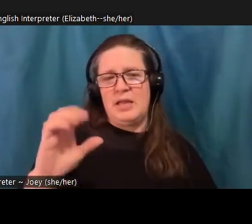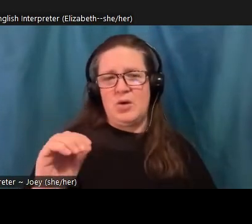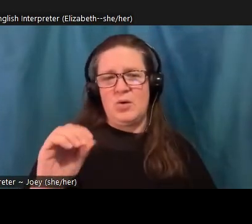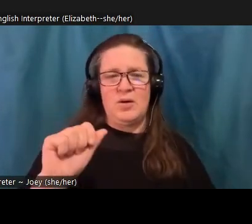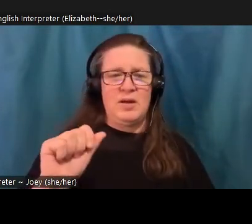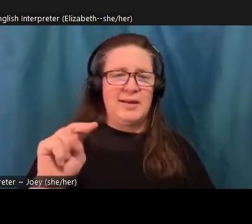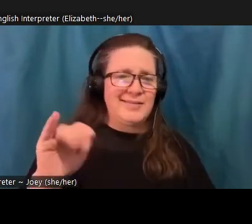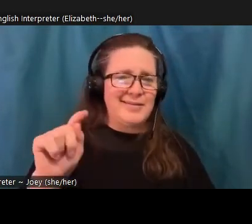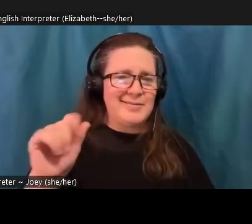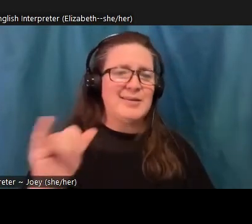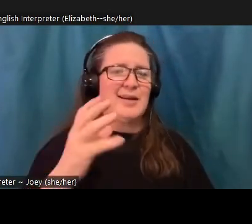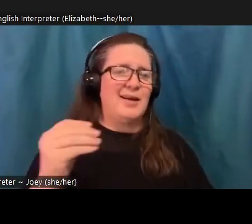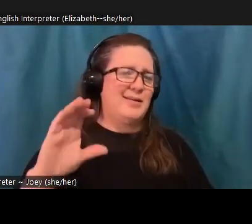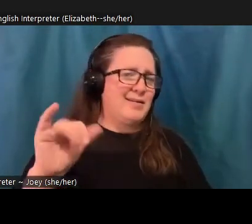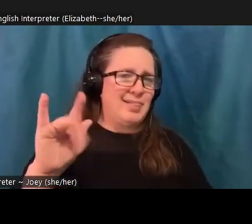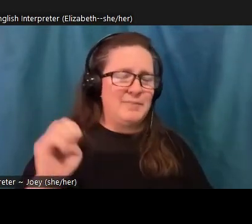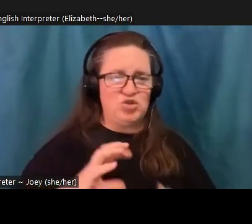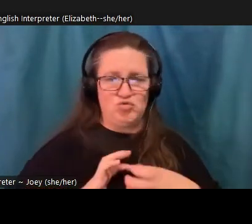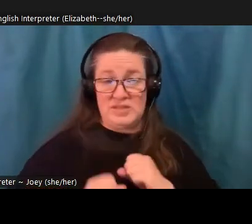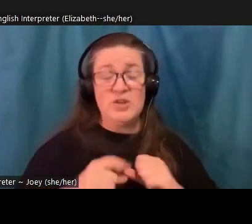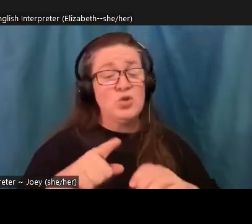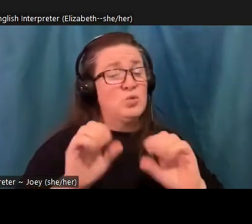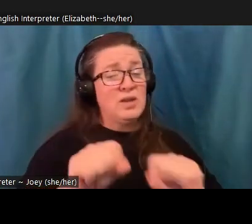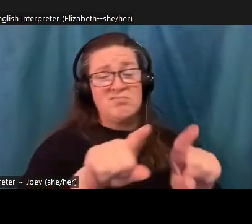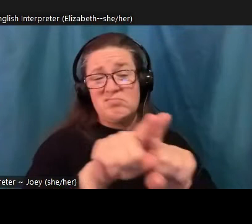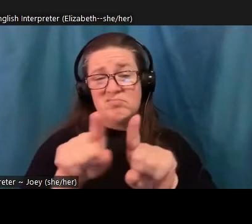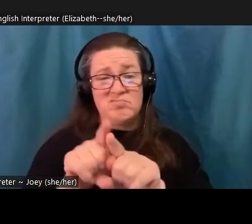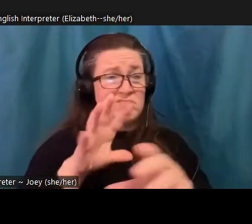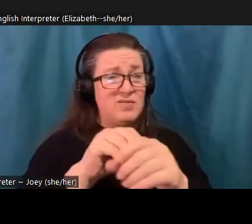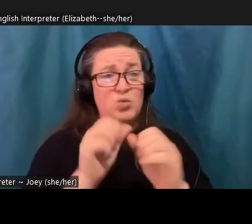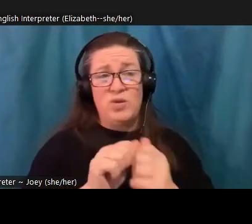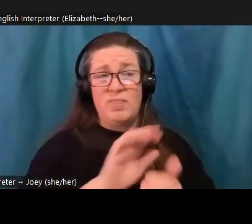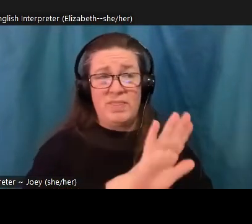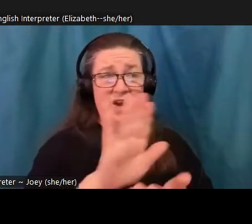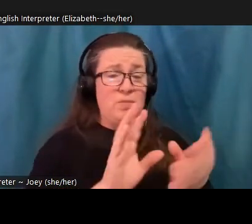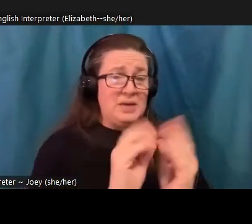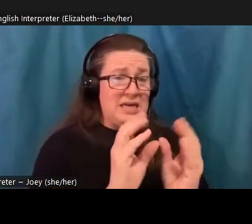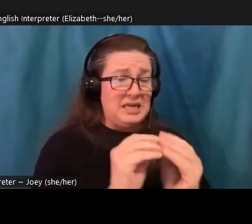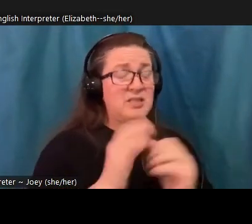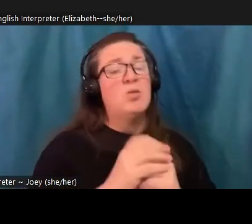you can take part in their meetings, or they will also many of them will give you templates and instructions to facilitate